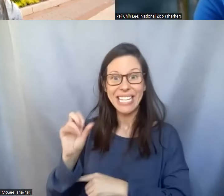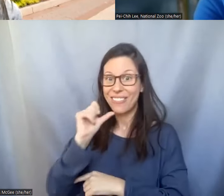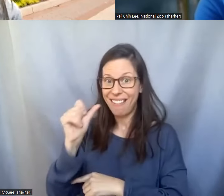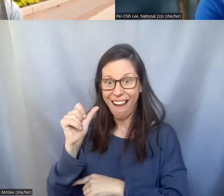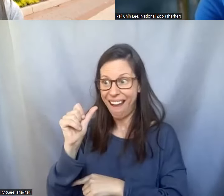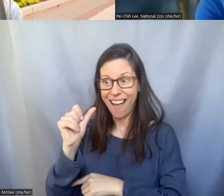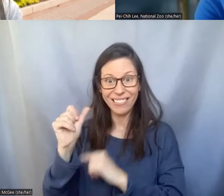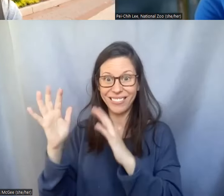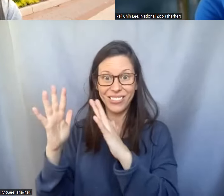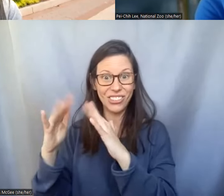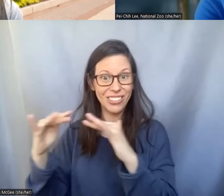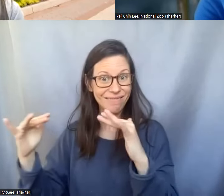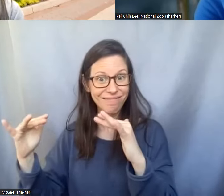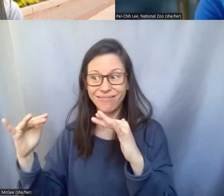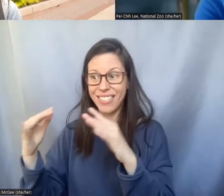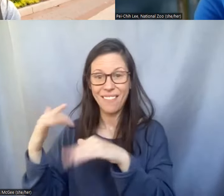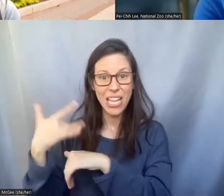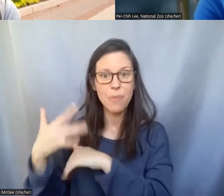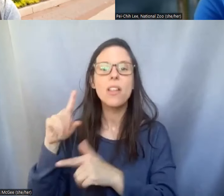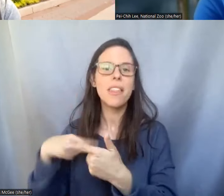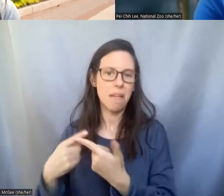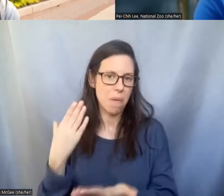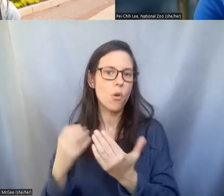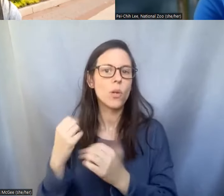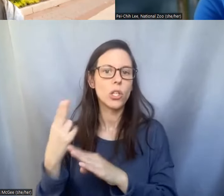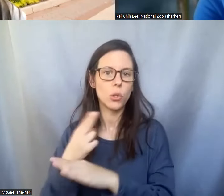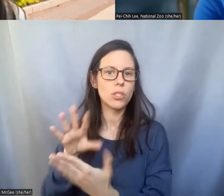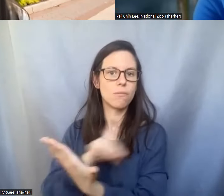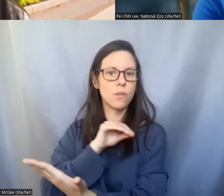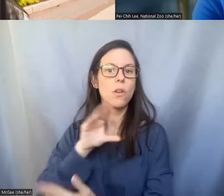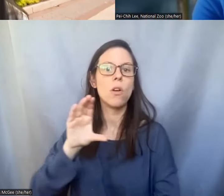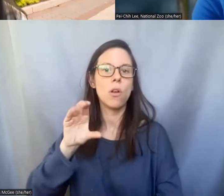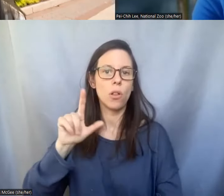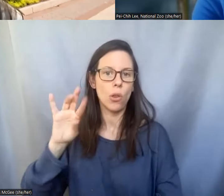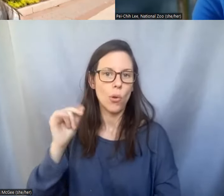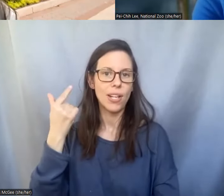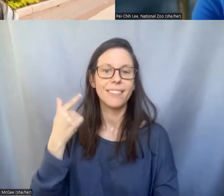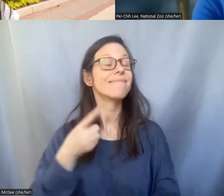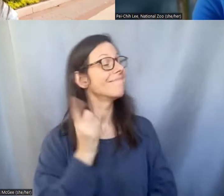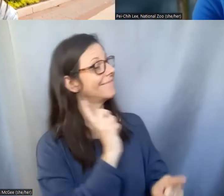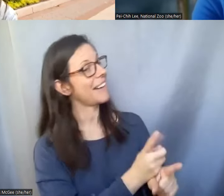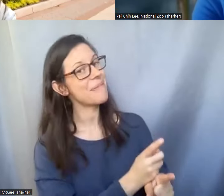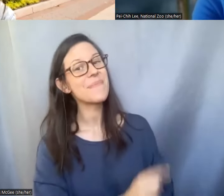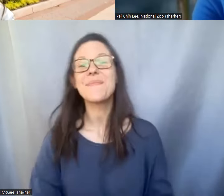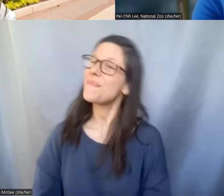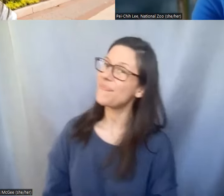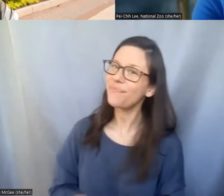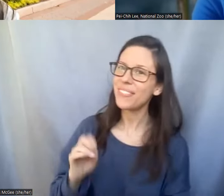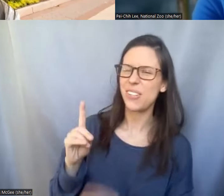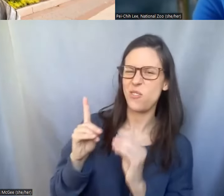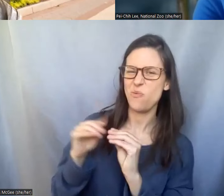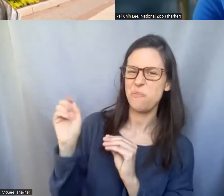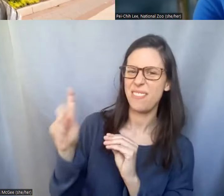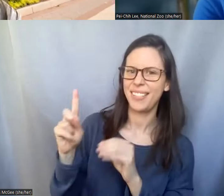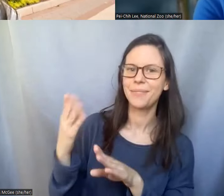Pei-Chih: Yep >>Shellie: Fantastic great um and I think our last question before we close out today,